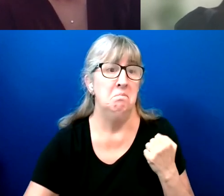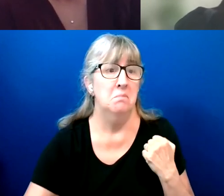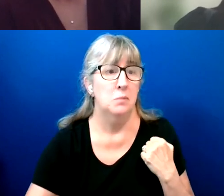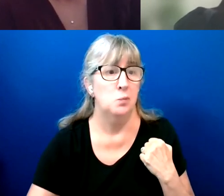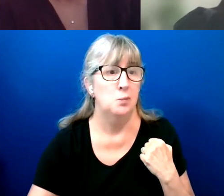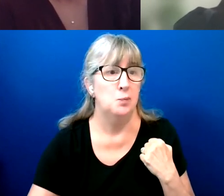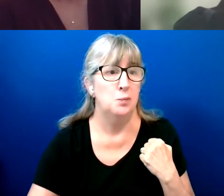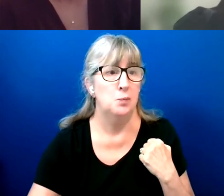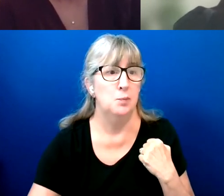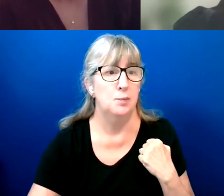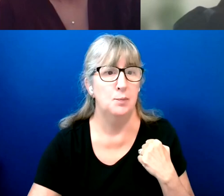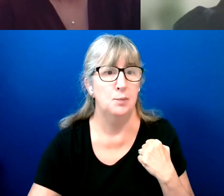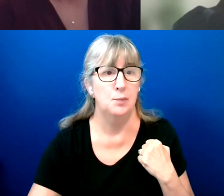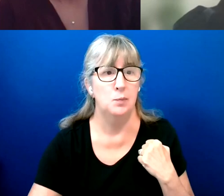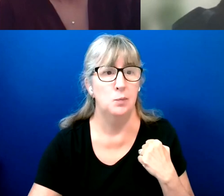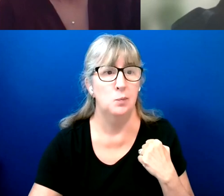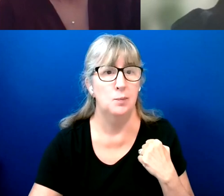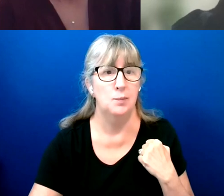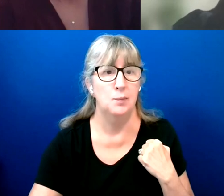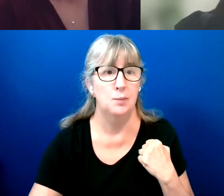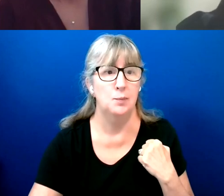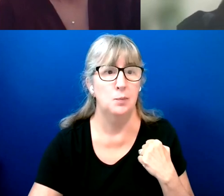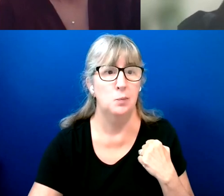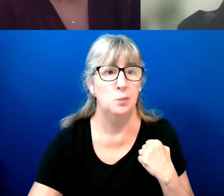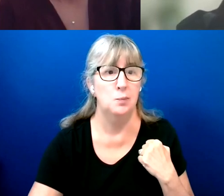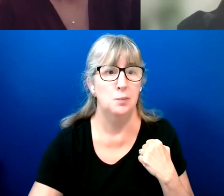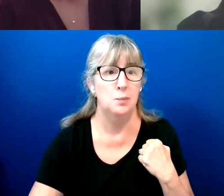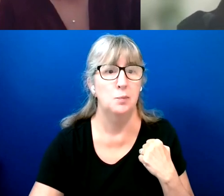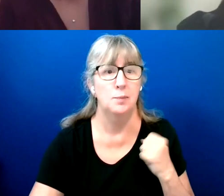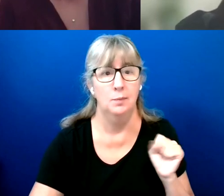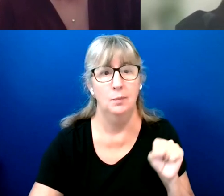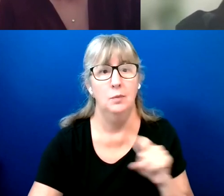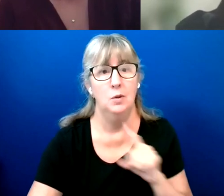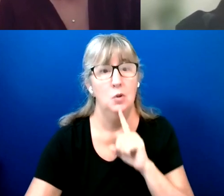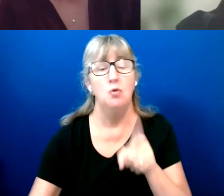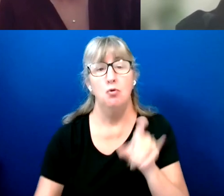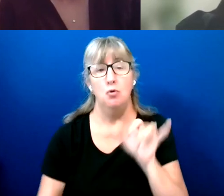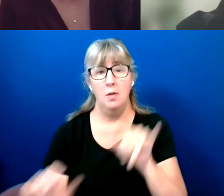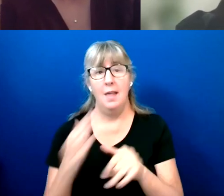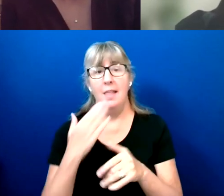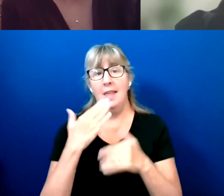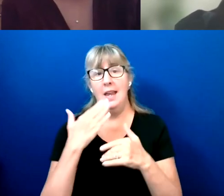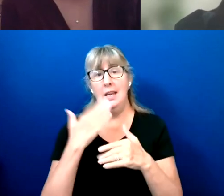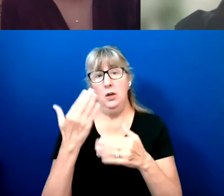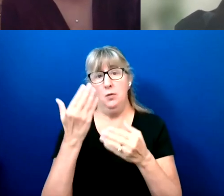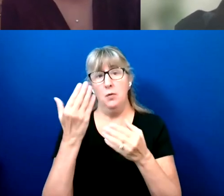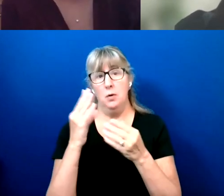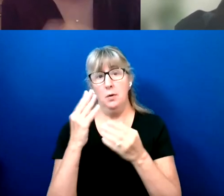Absolutely. Thanks for addressing that question.